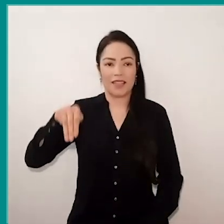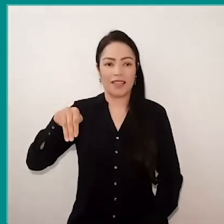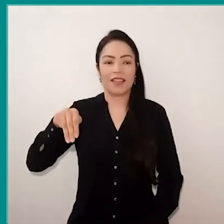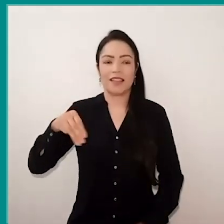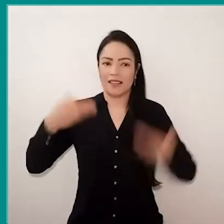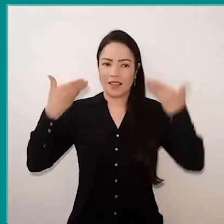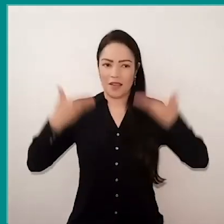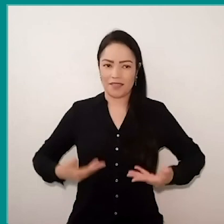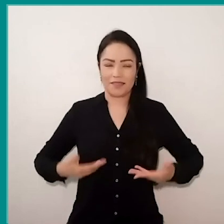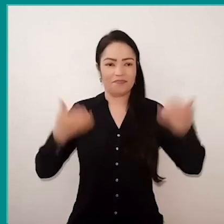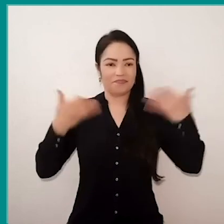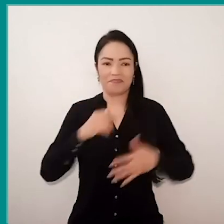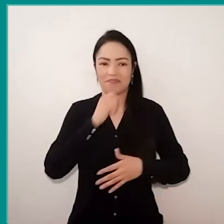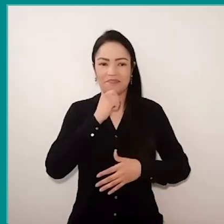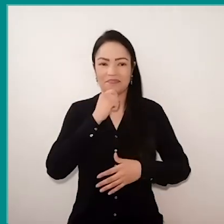so come on, again.